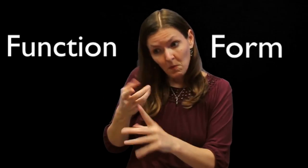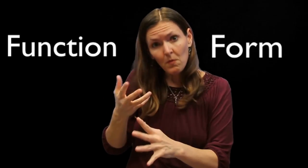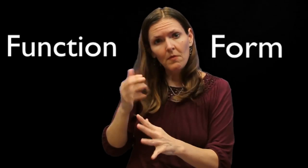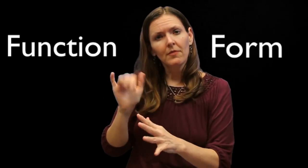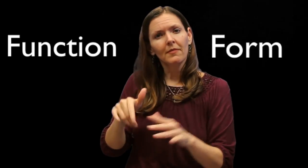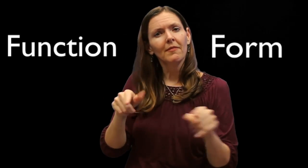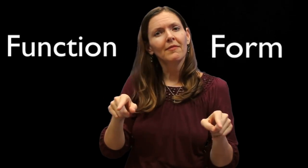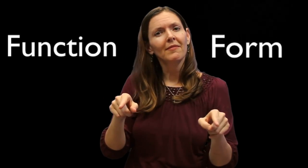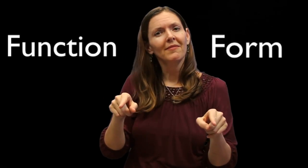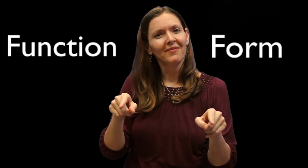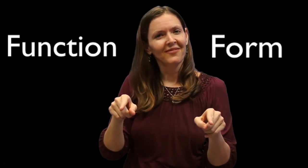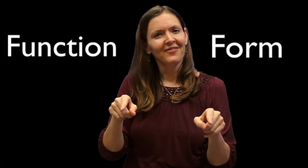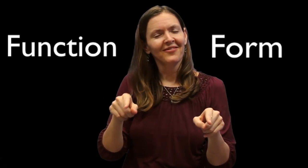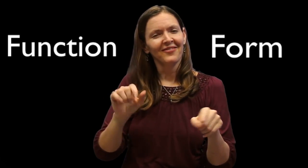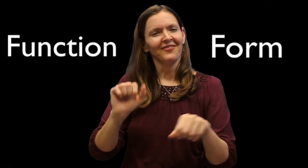Does the presenter make a point?